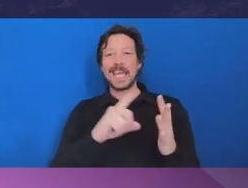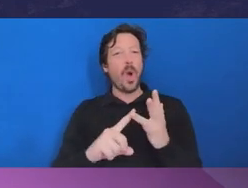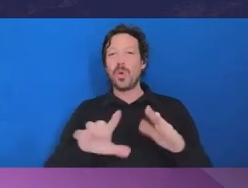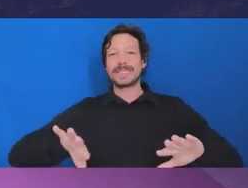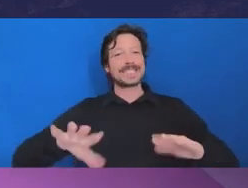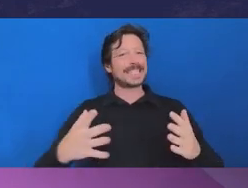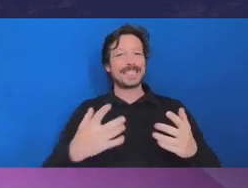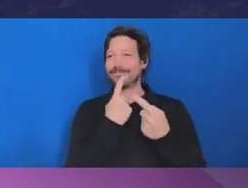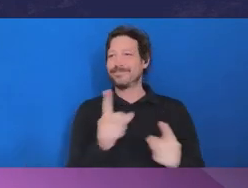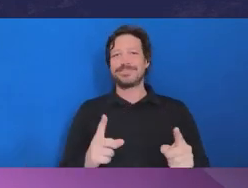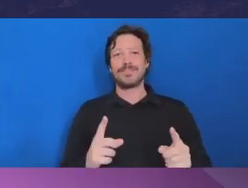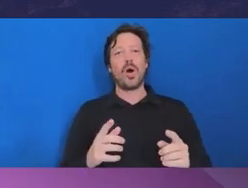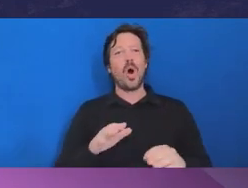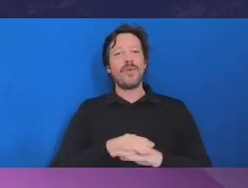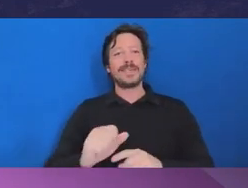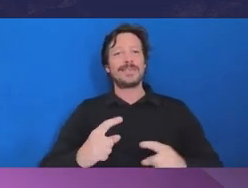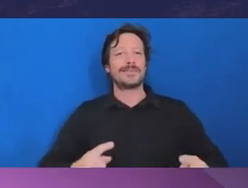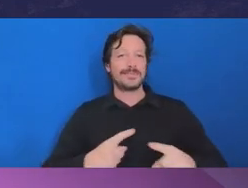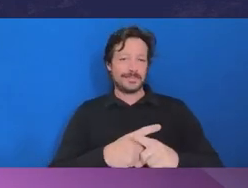with the principles of conflict of interest.